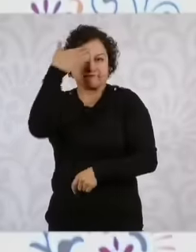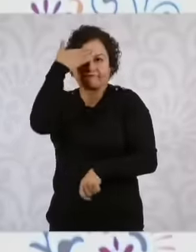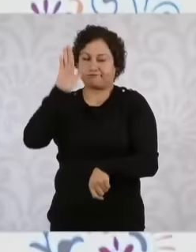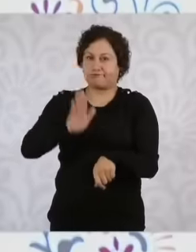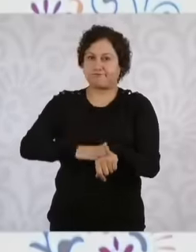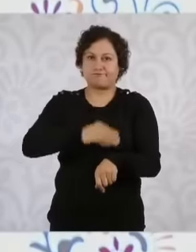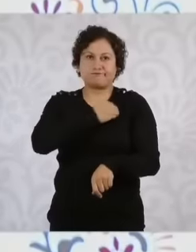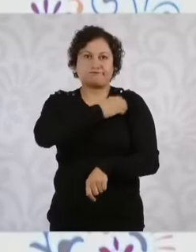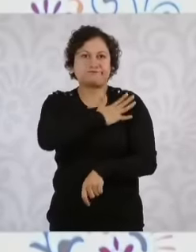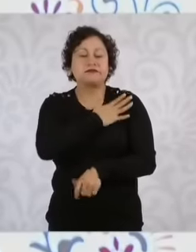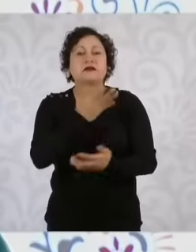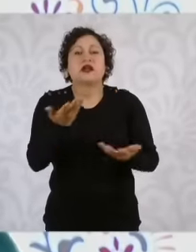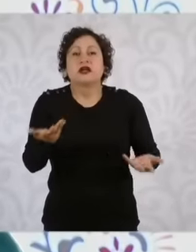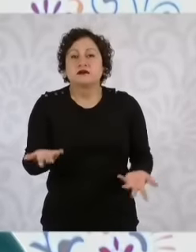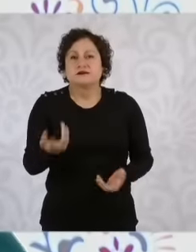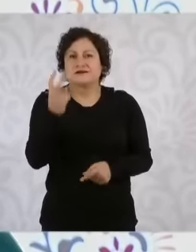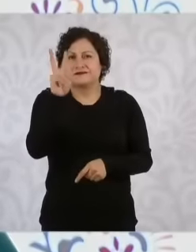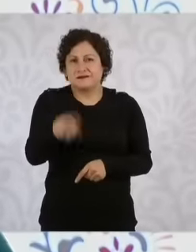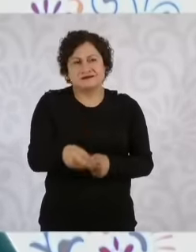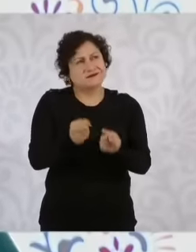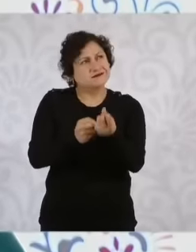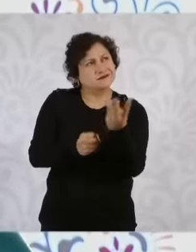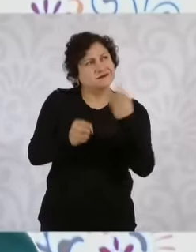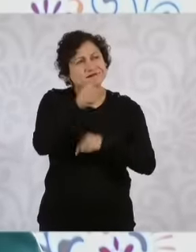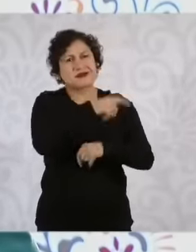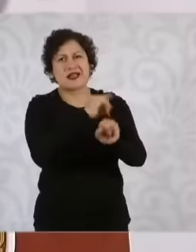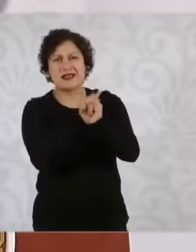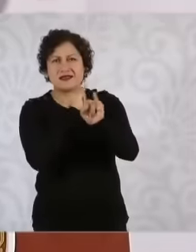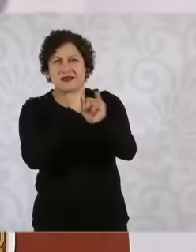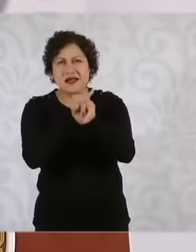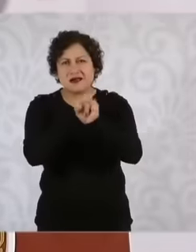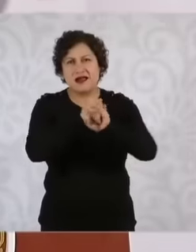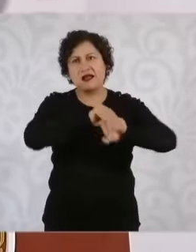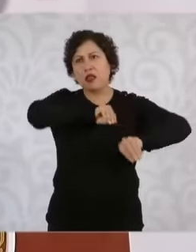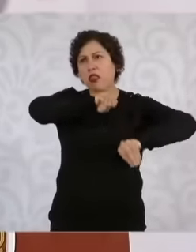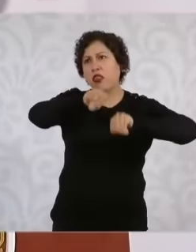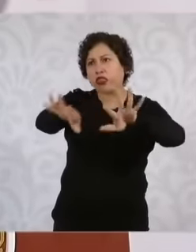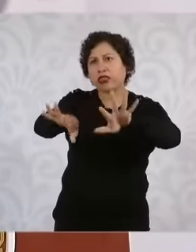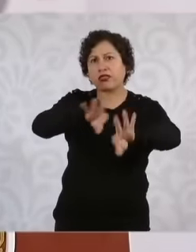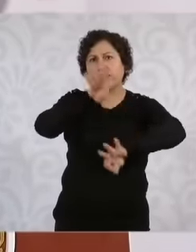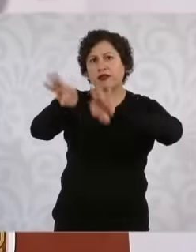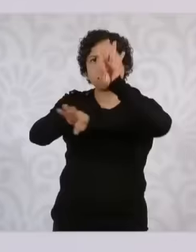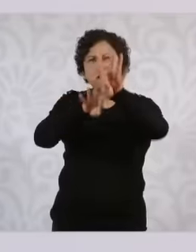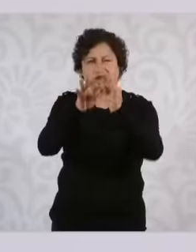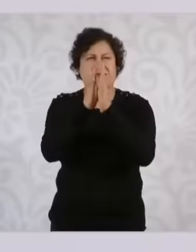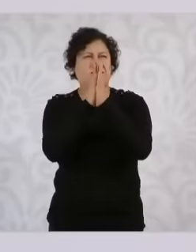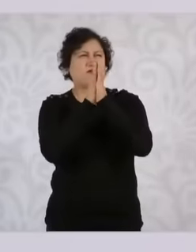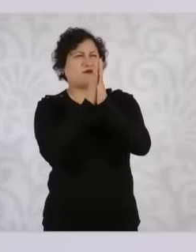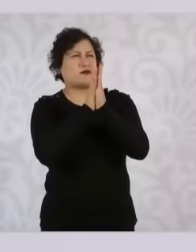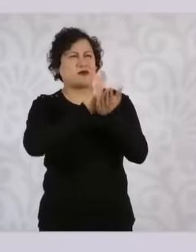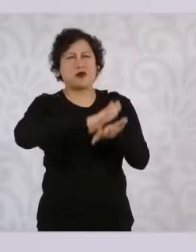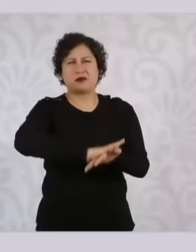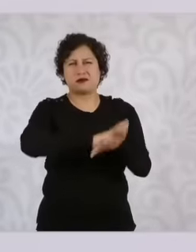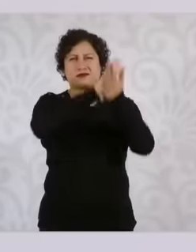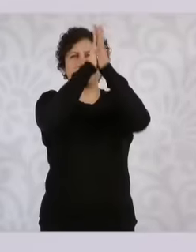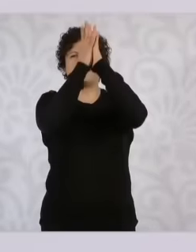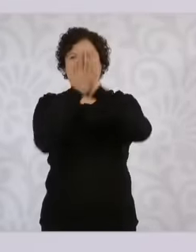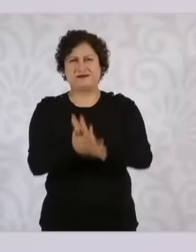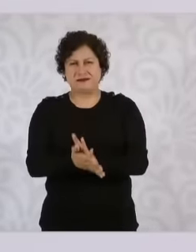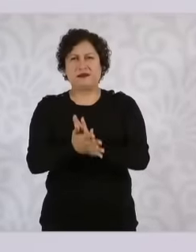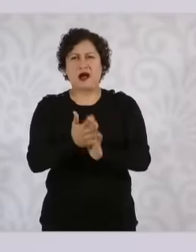Hatred that is manifested in the networks, then translate them into love, leave the hatred aside